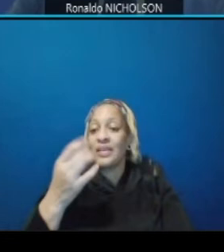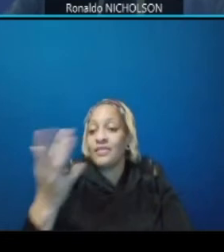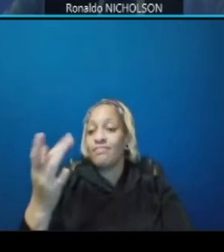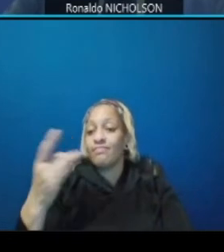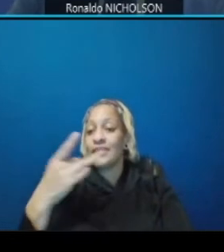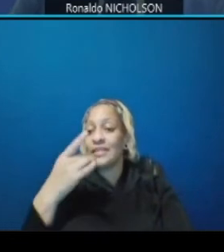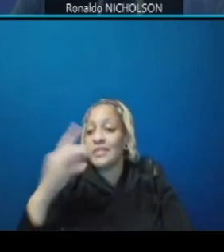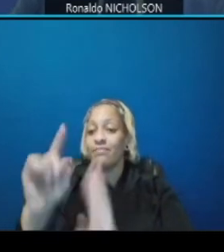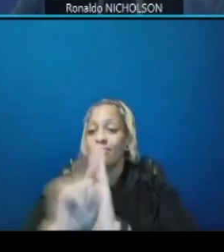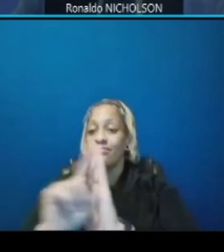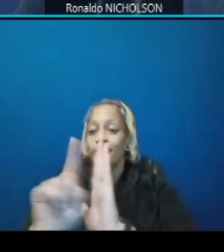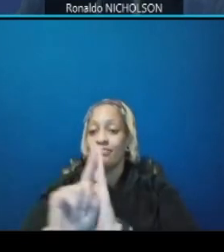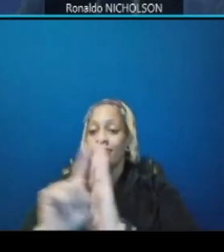intersection for pedestrians